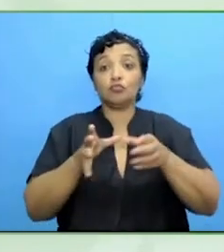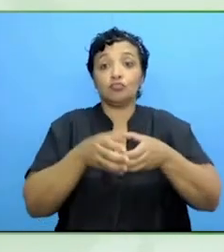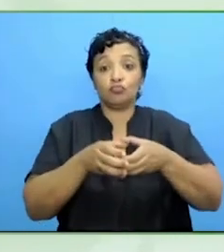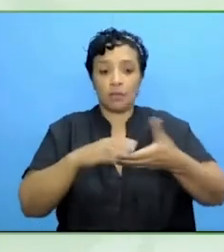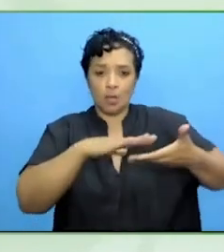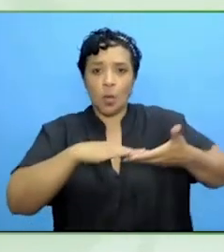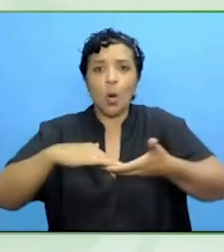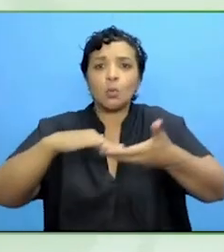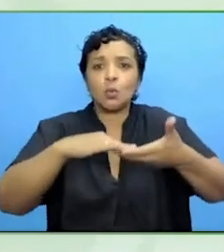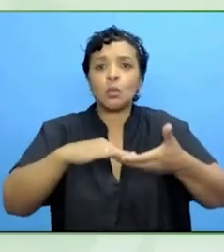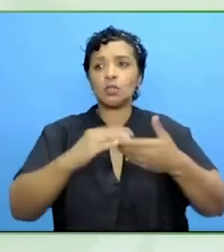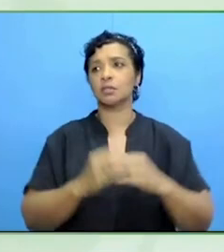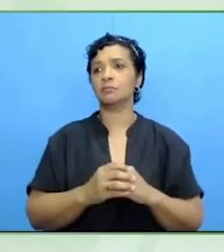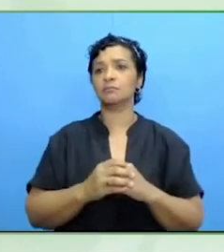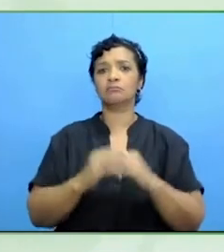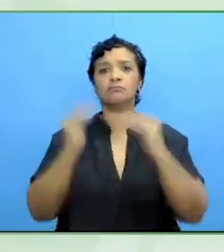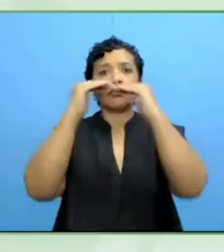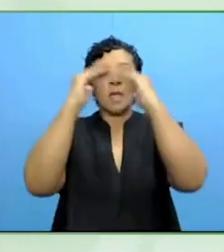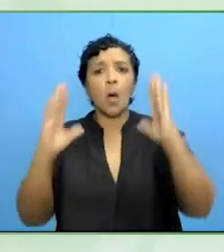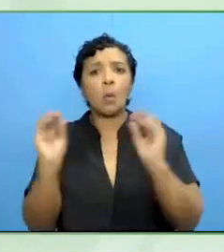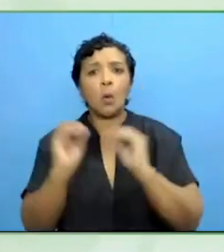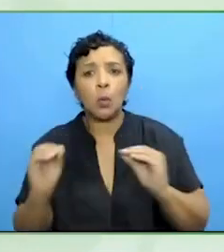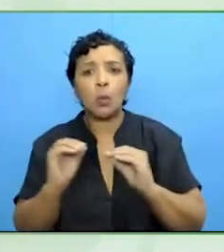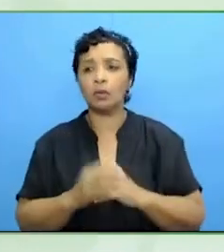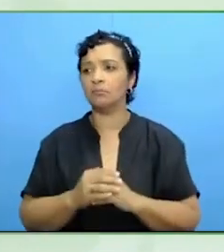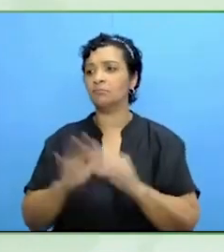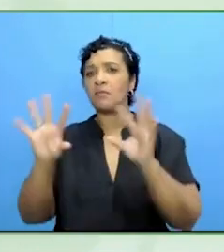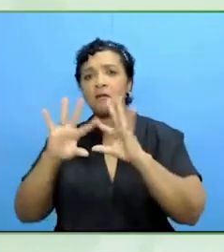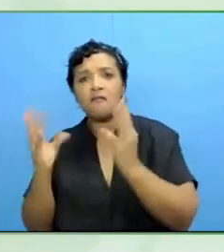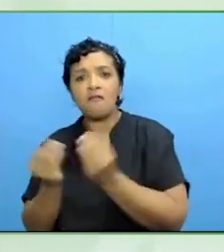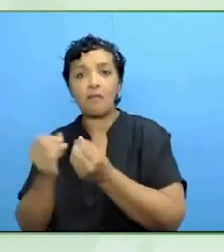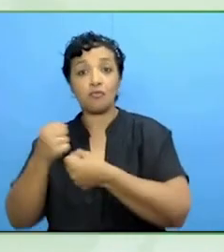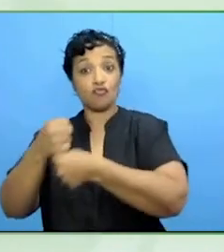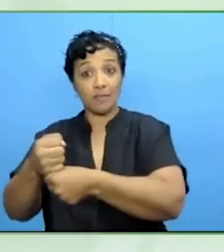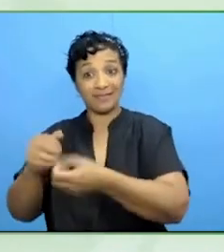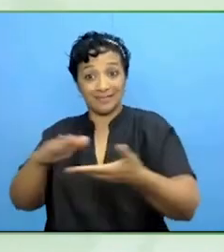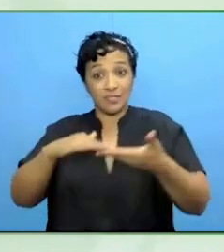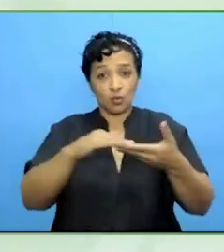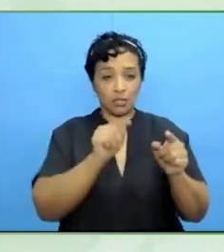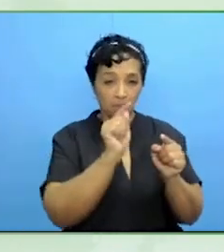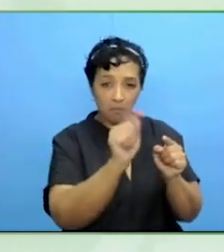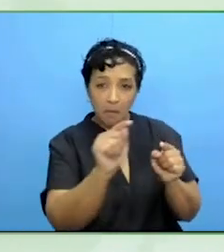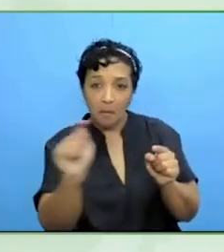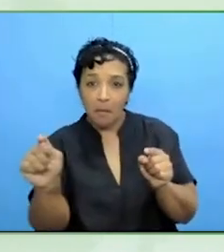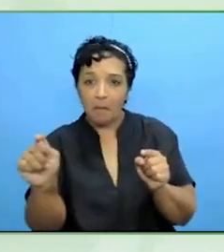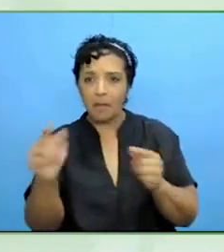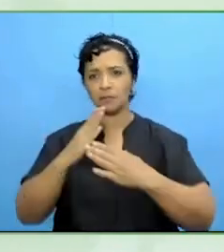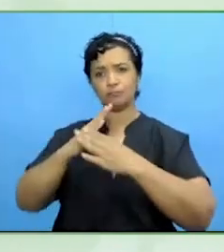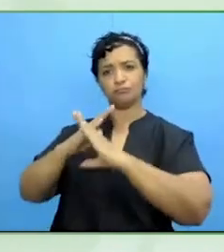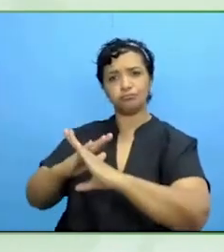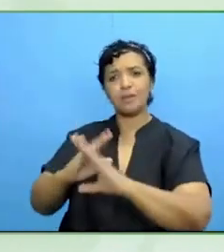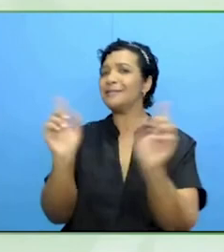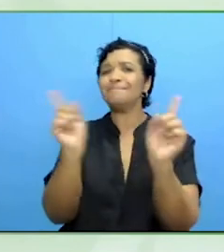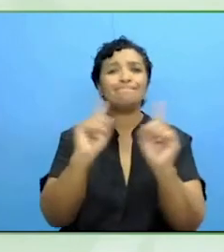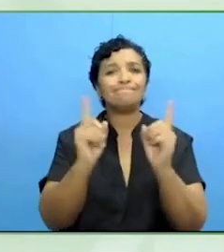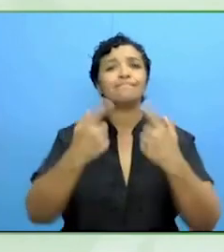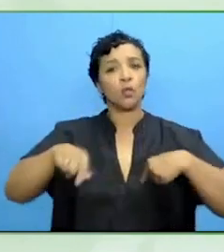disability, or most people, families, they are part of the game, the strategy, discussion, to implement these activities.